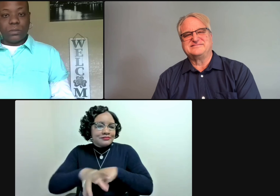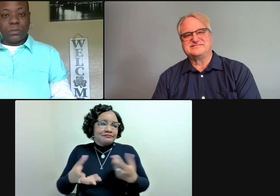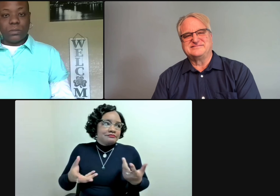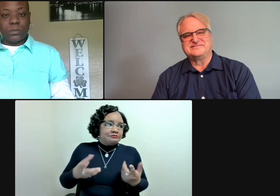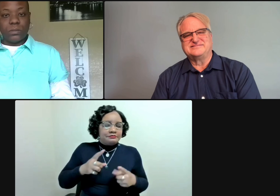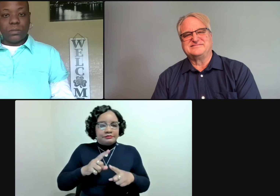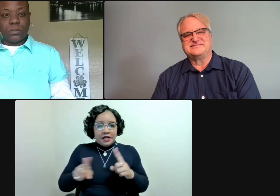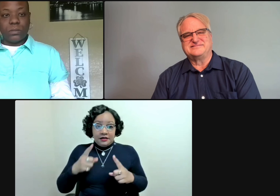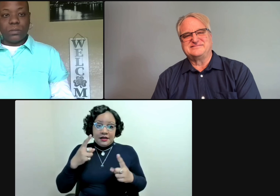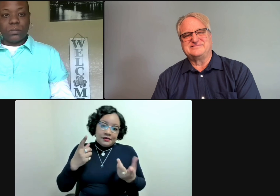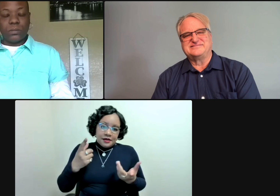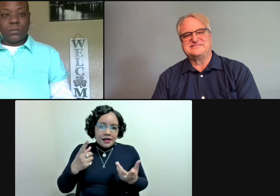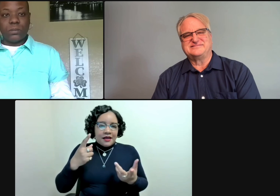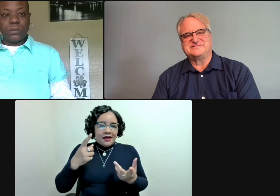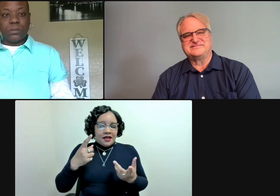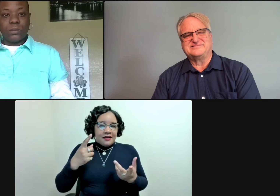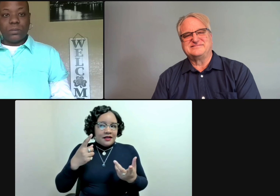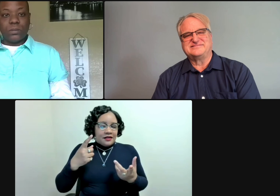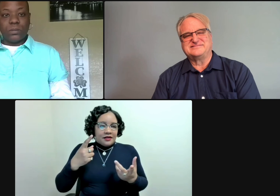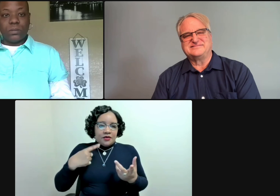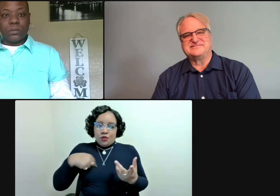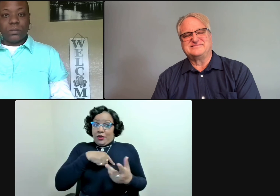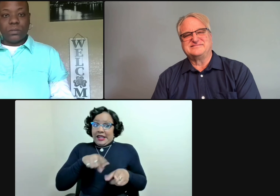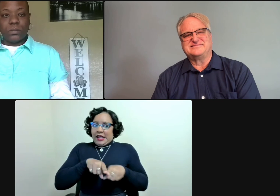Maybe there's someone with some experience in K-12 who could advise about that.